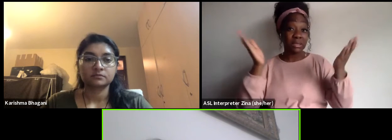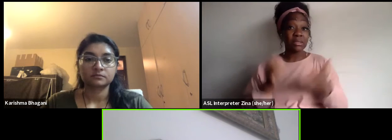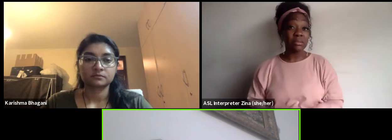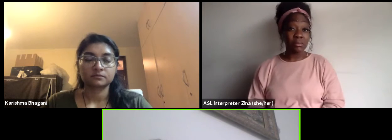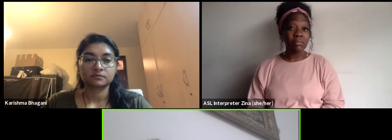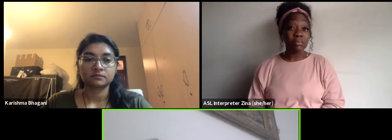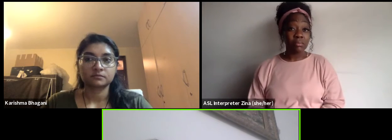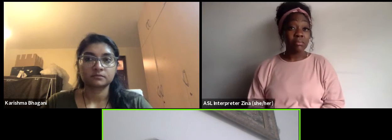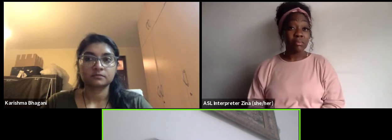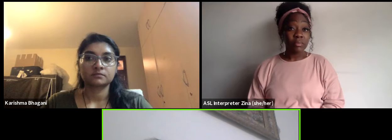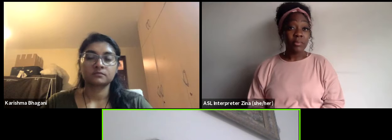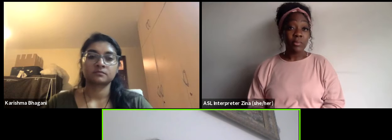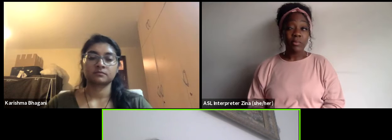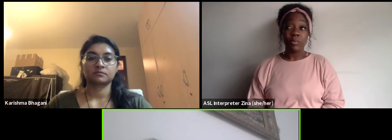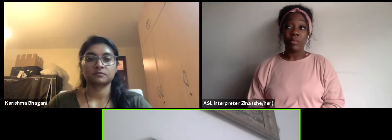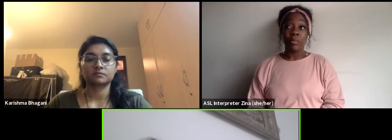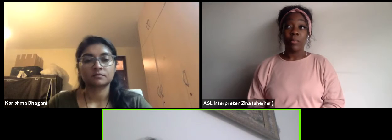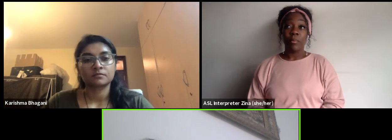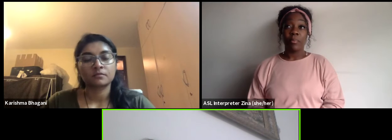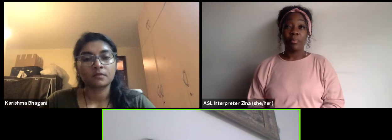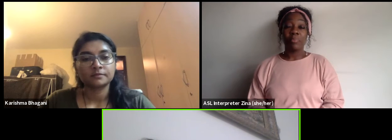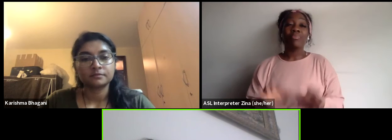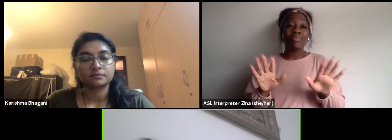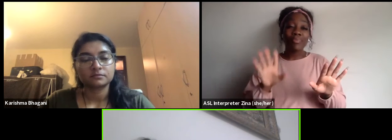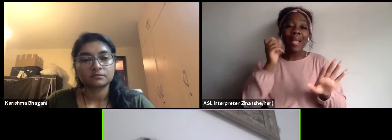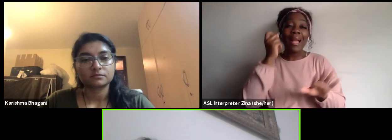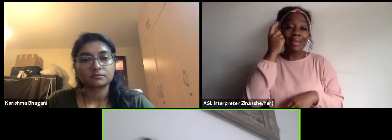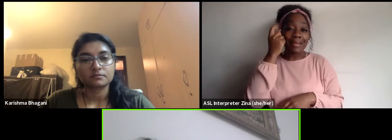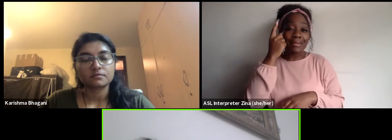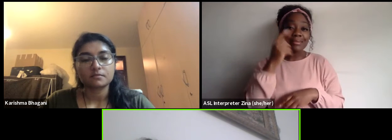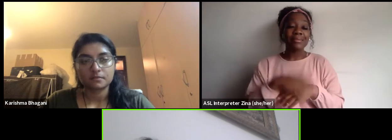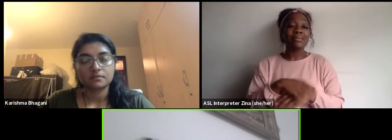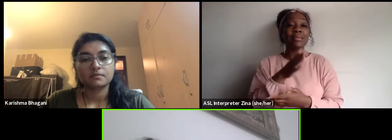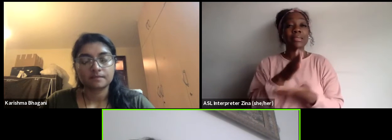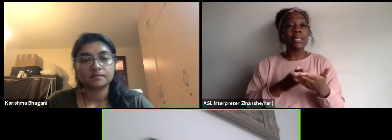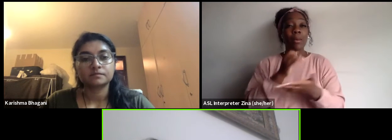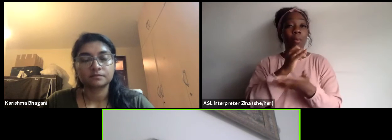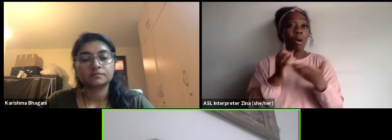And I understand some artists, and some companies